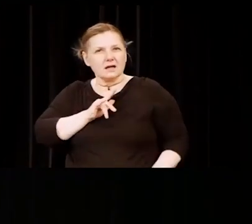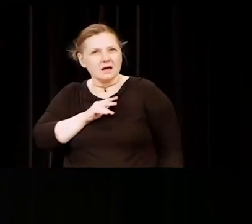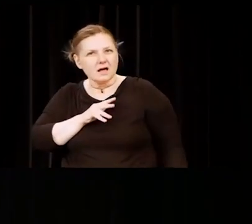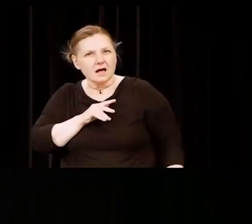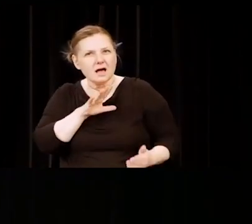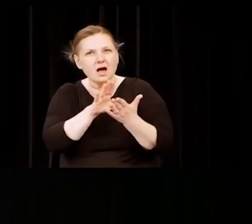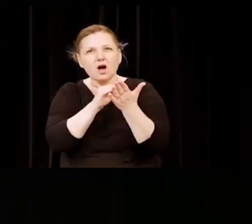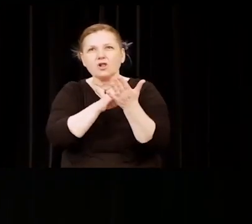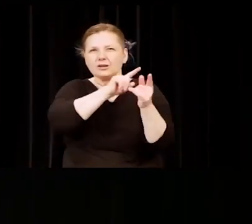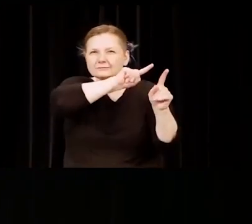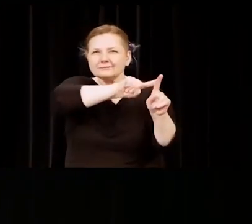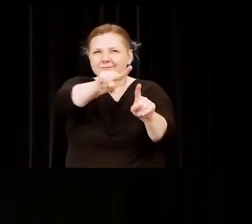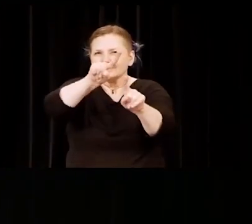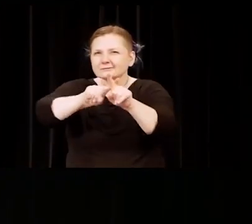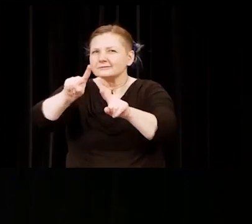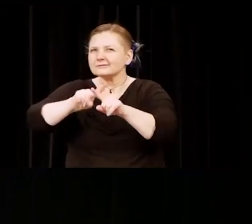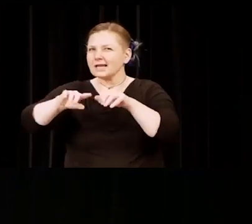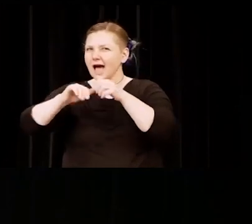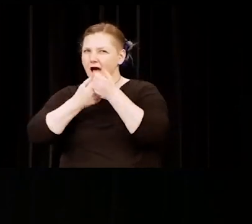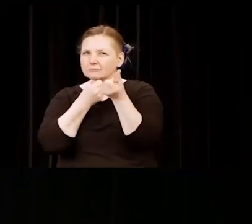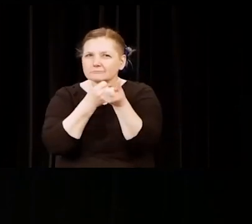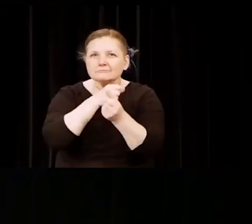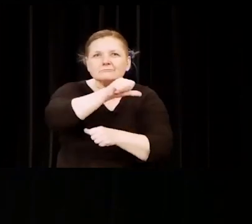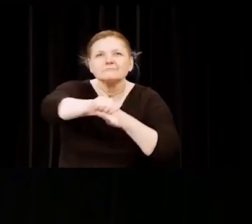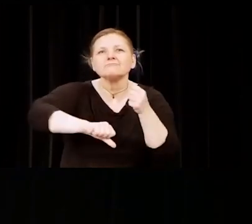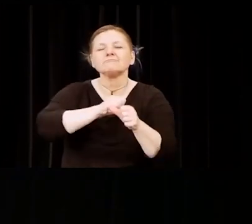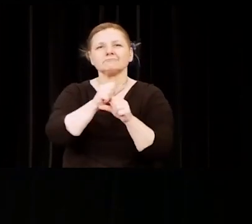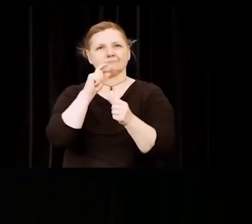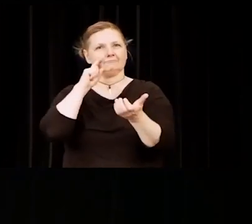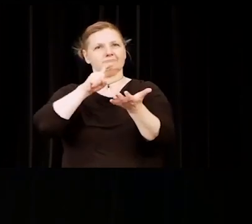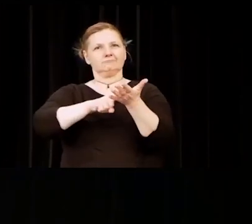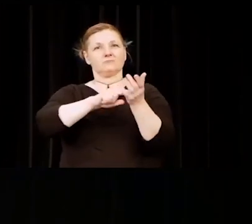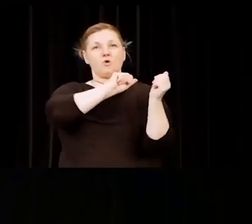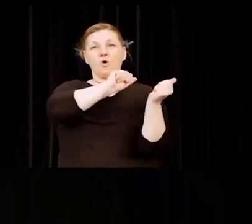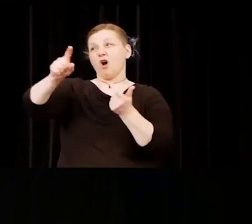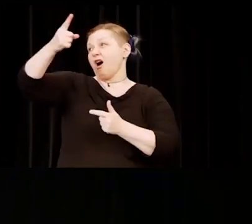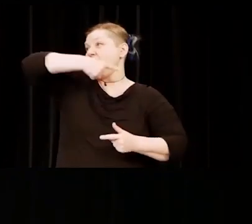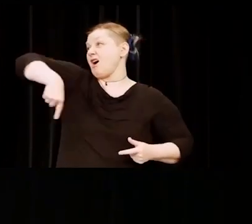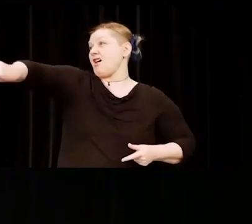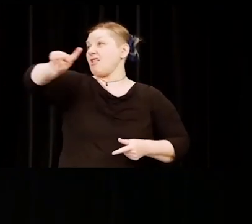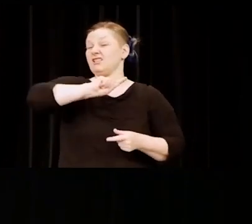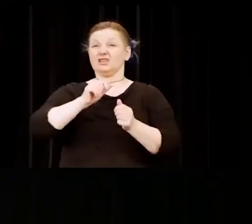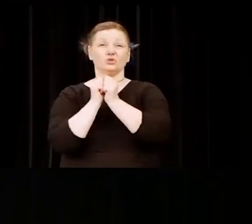And you found ways to support each other, recognizing that we're all in this together.